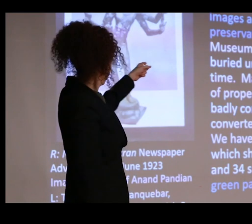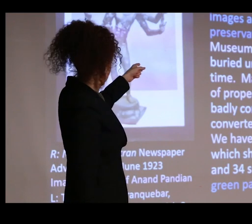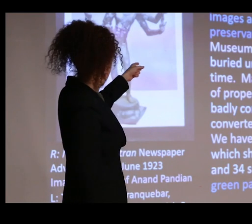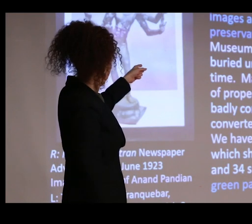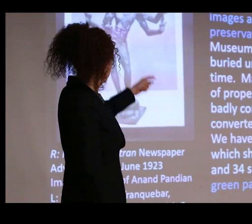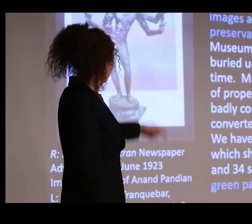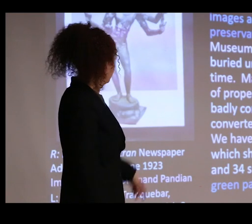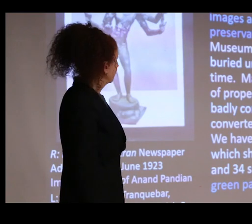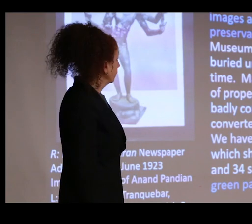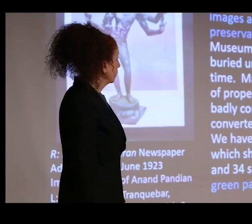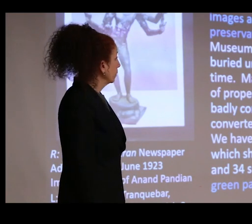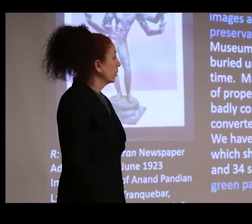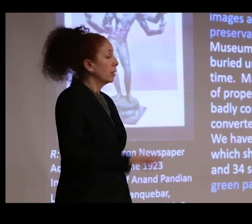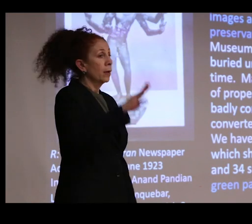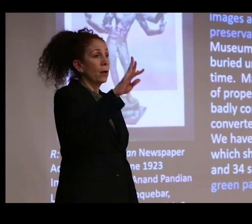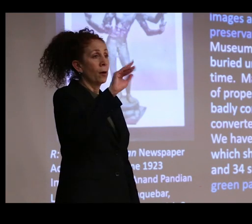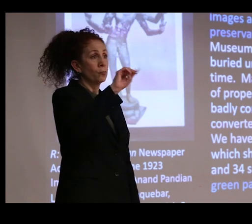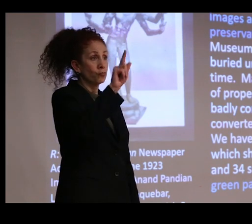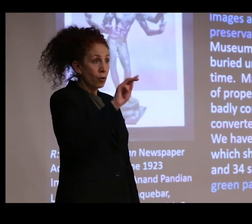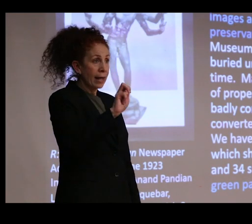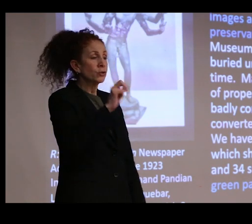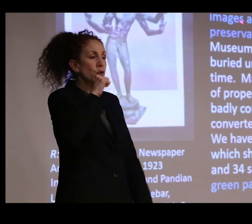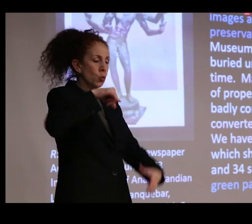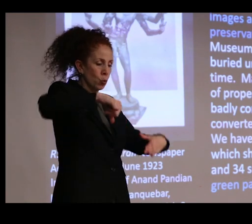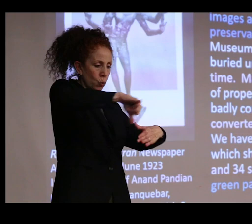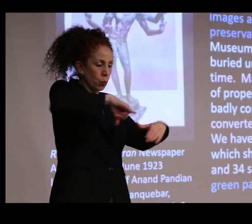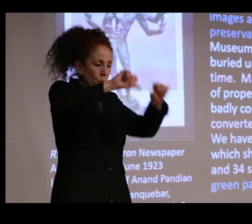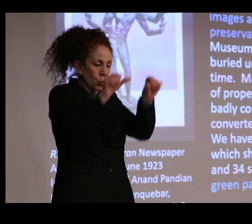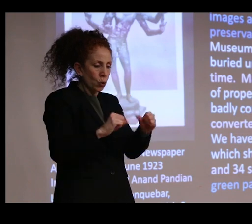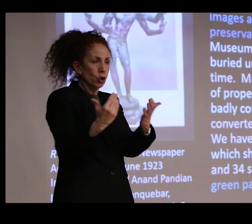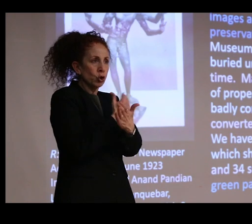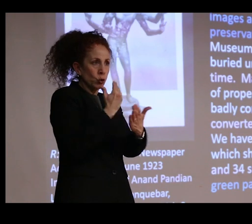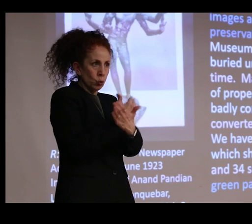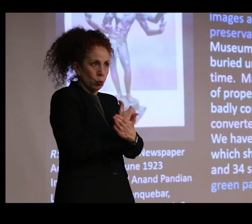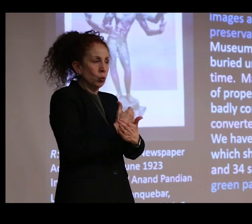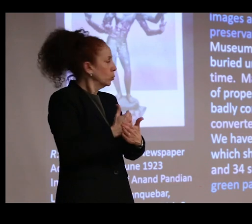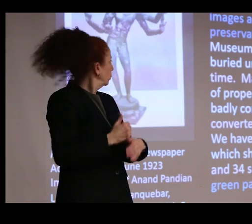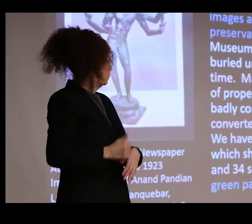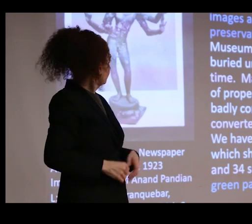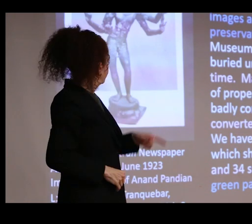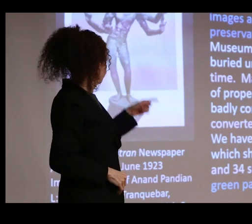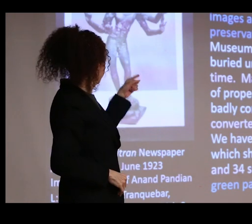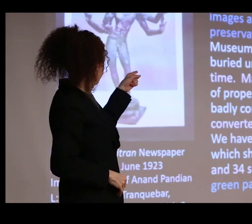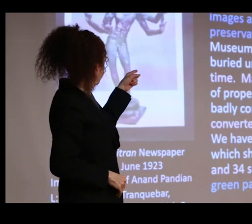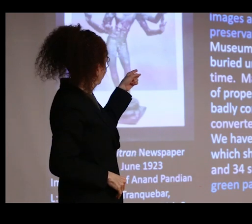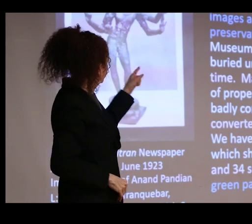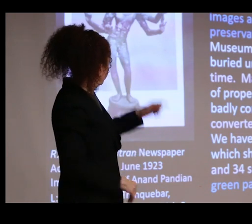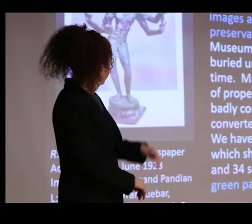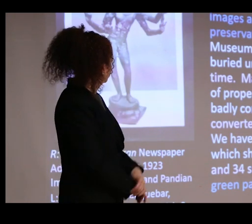these are people who cast new bronze images-- with a special knowledge of the preservation of bronze images